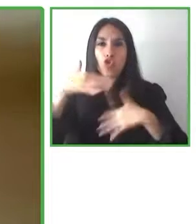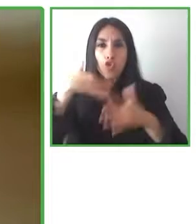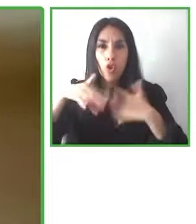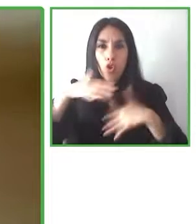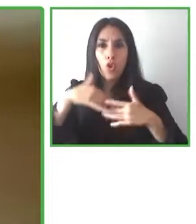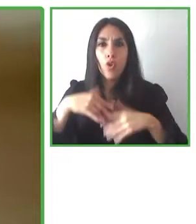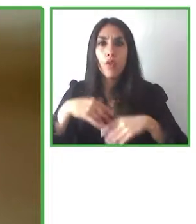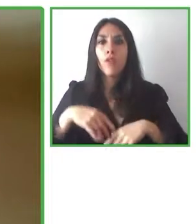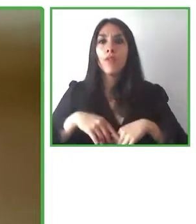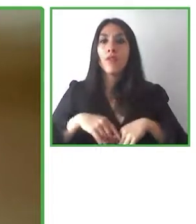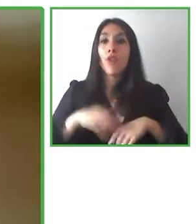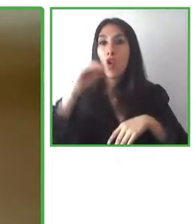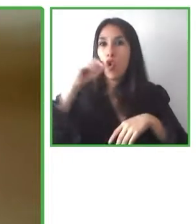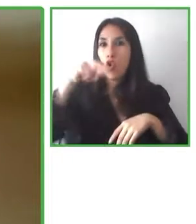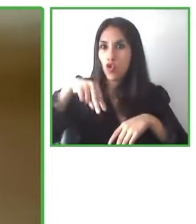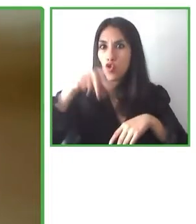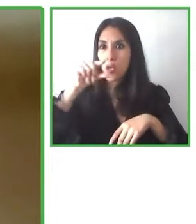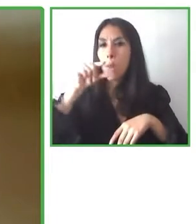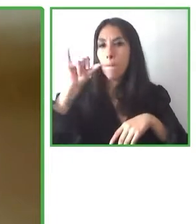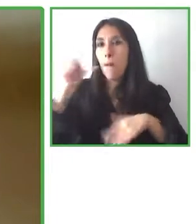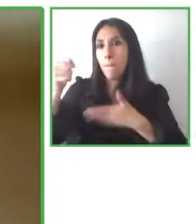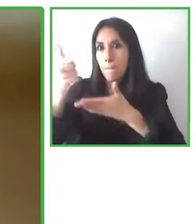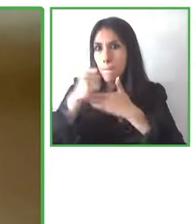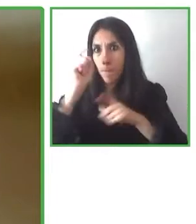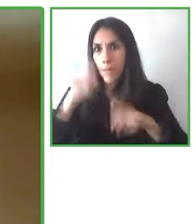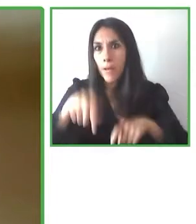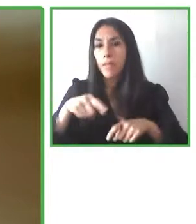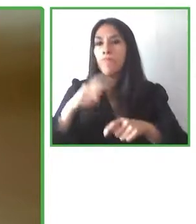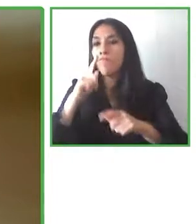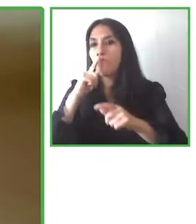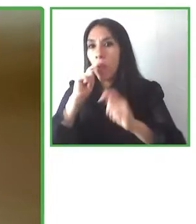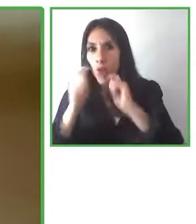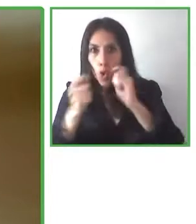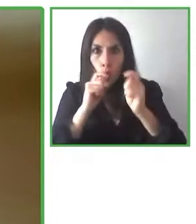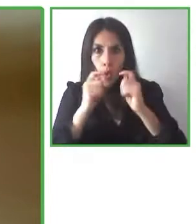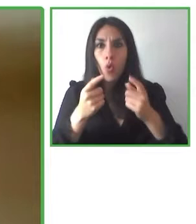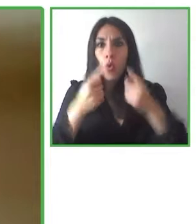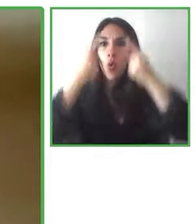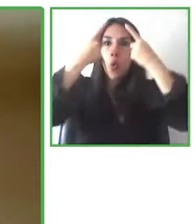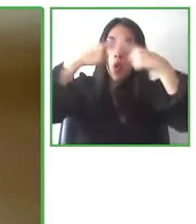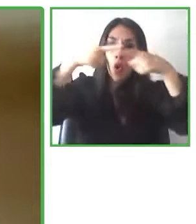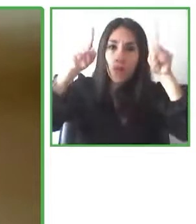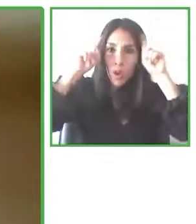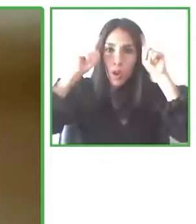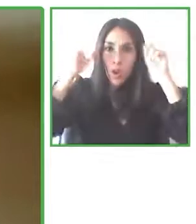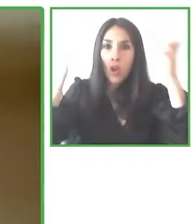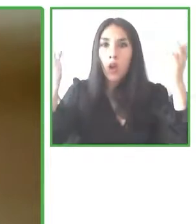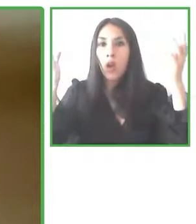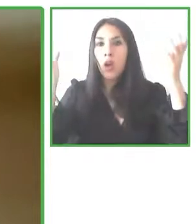She specializes in communications from the Rio de Janeiro University,